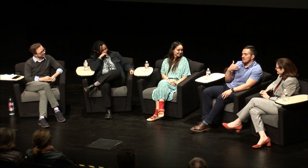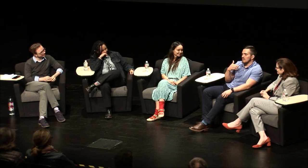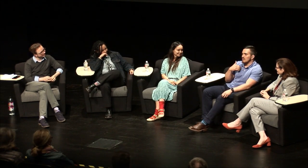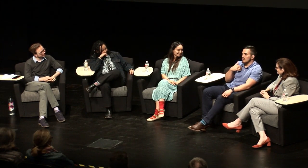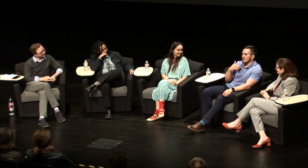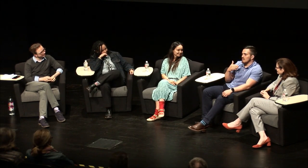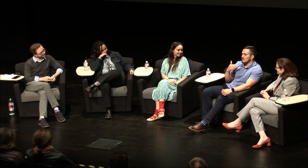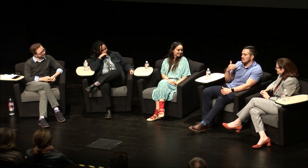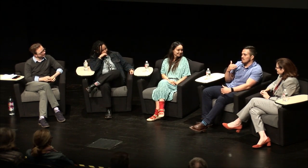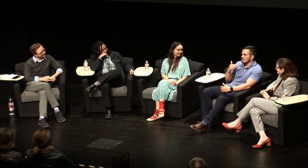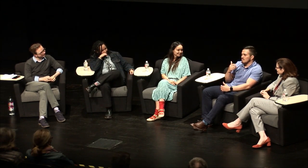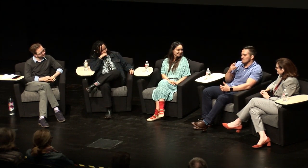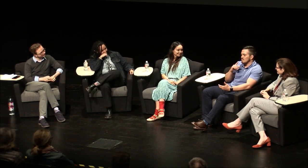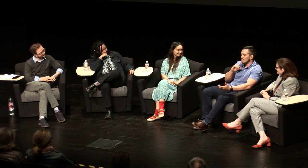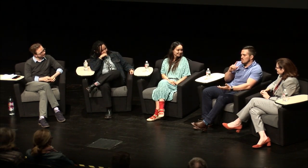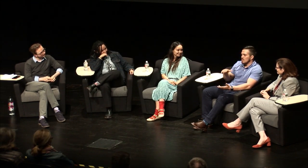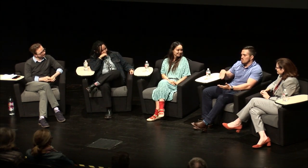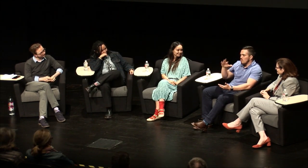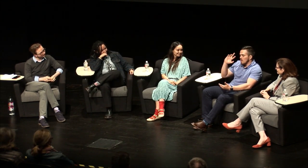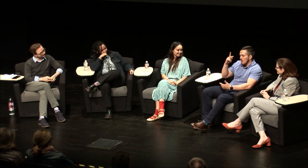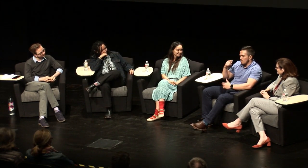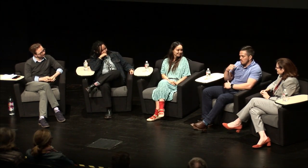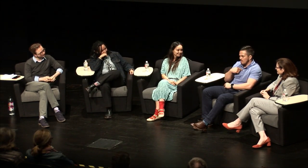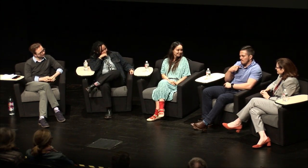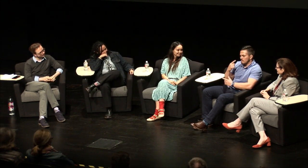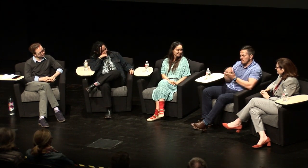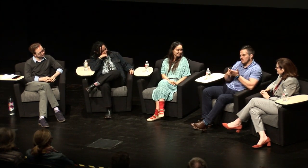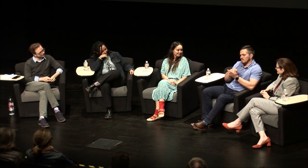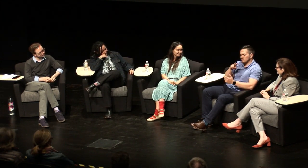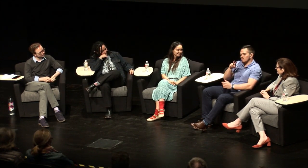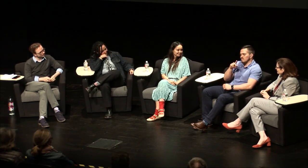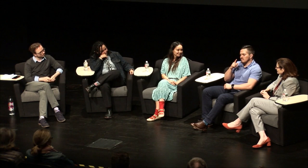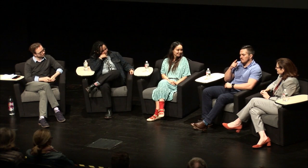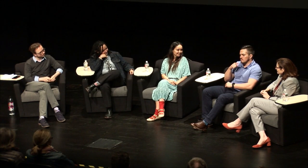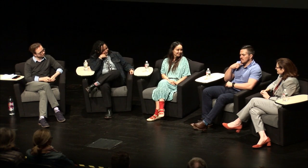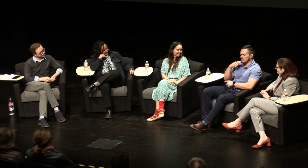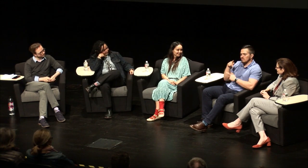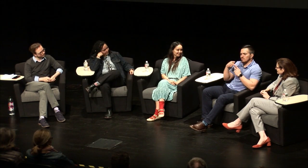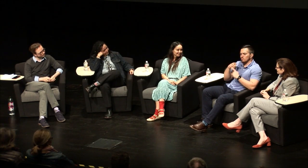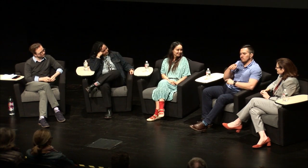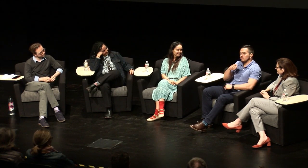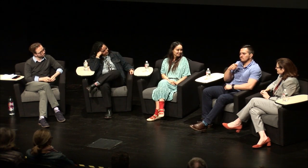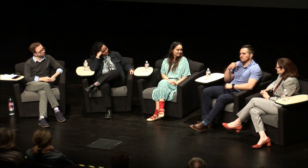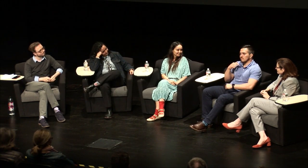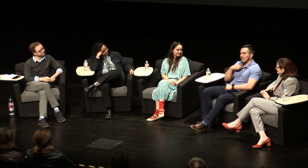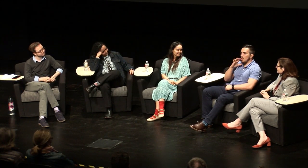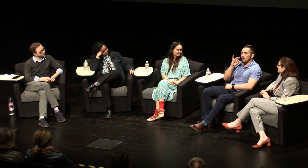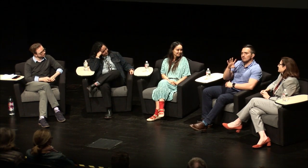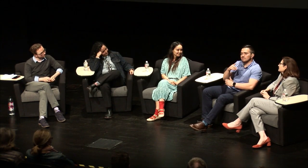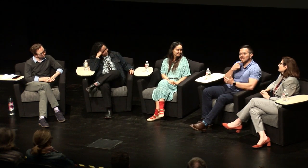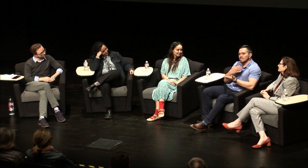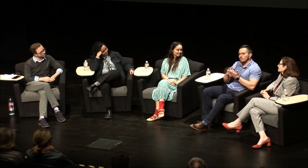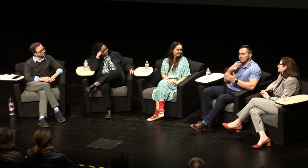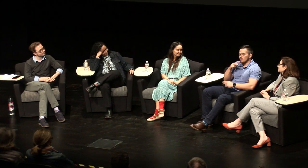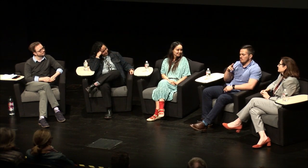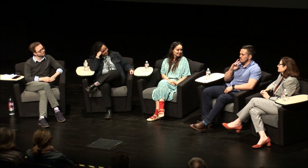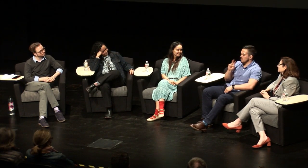question, really growing up when I observe hearing